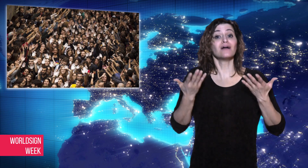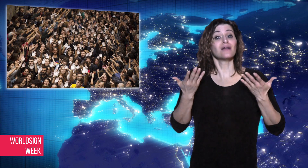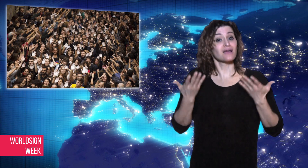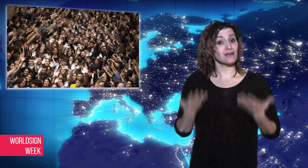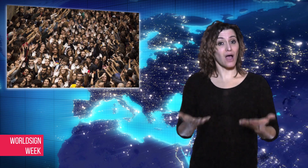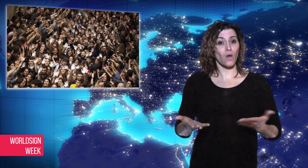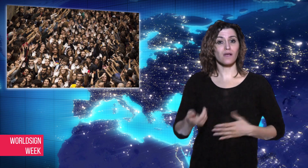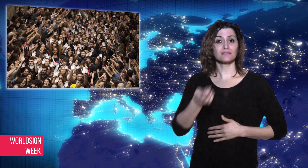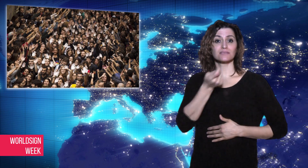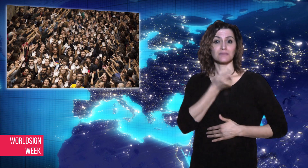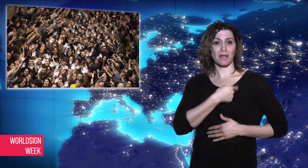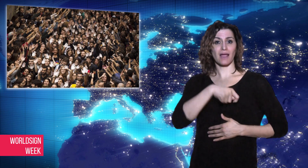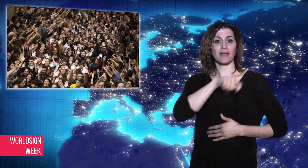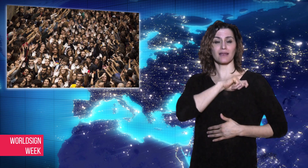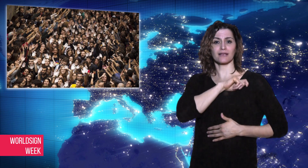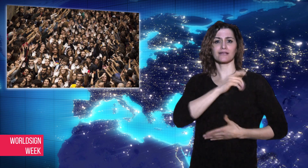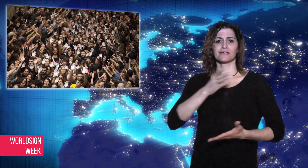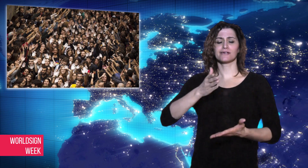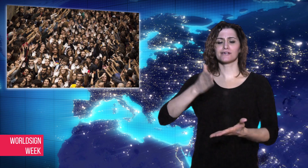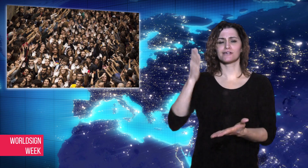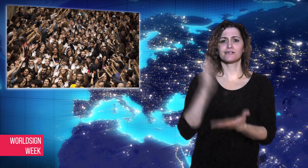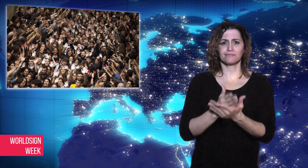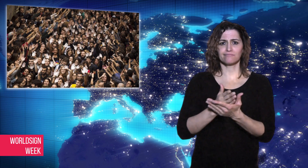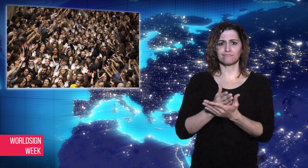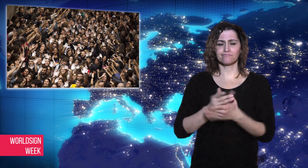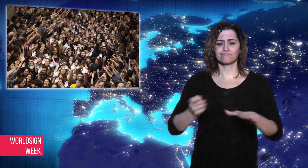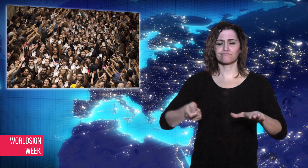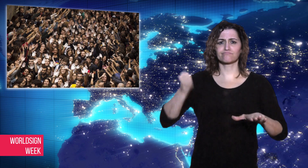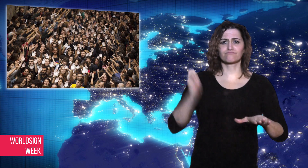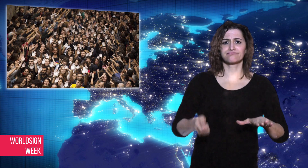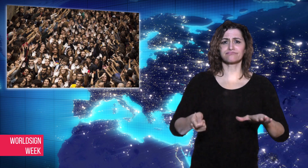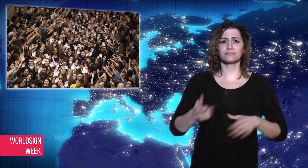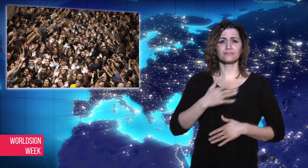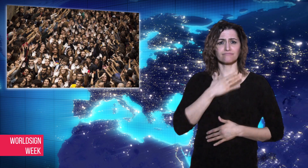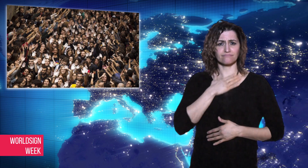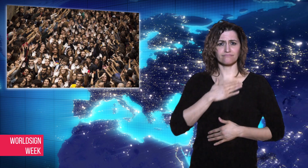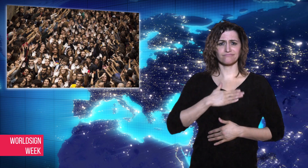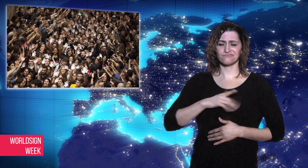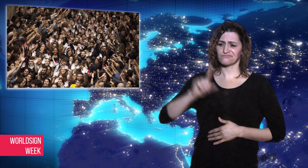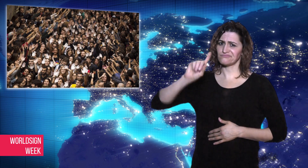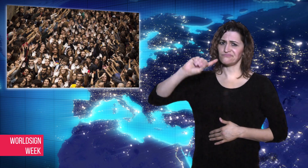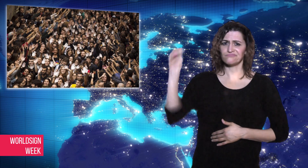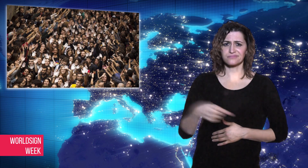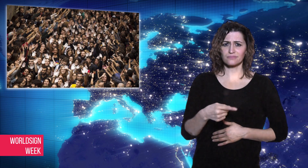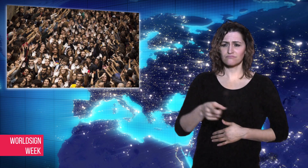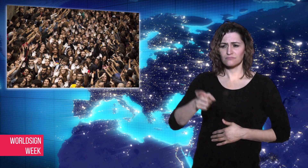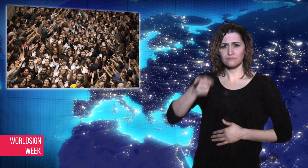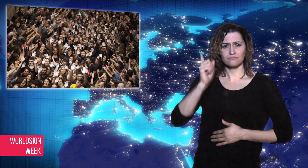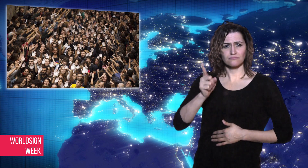Catalonia government for rebellion,